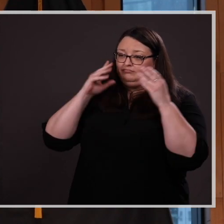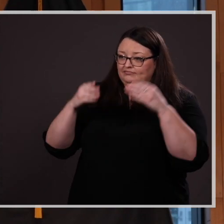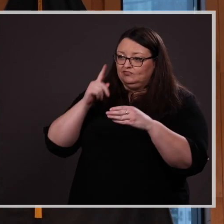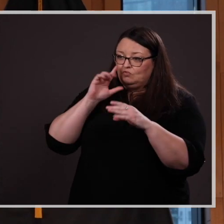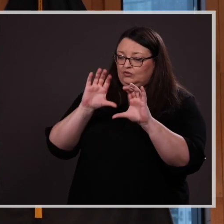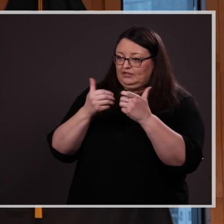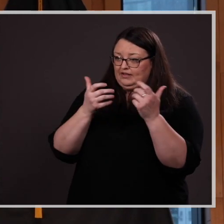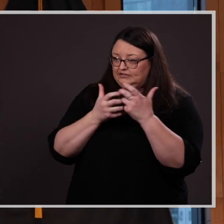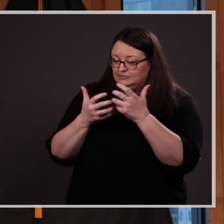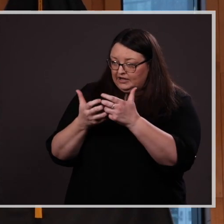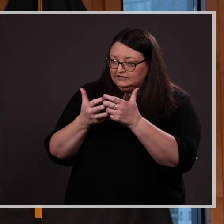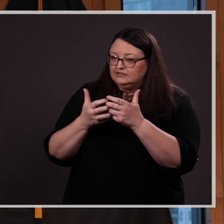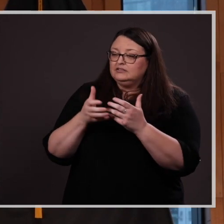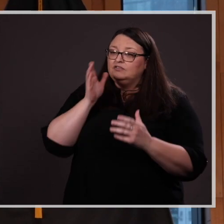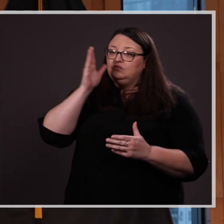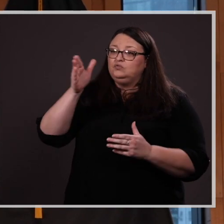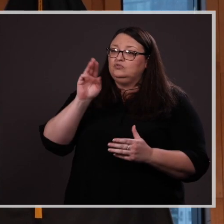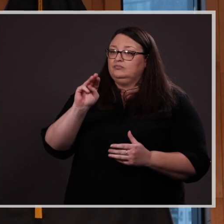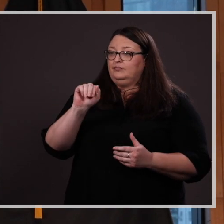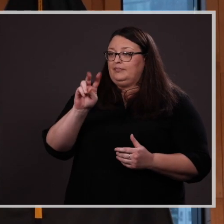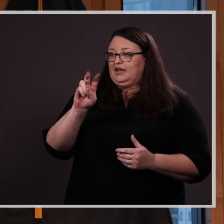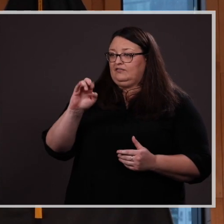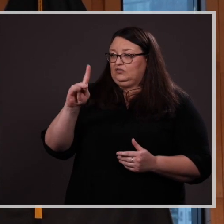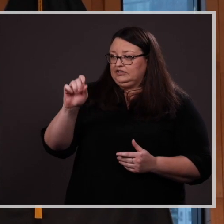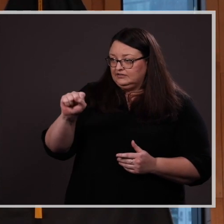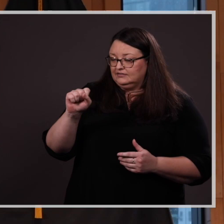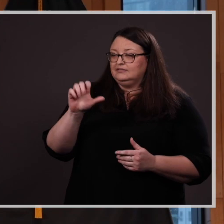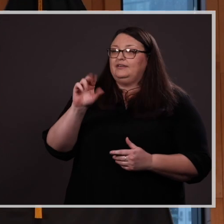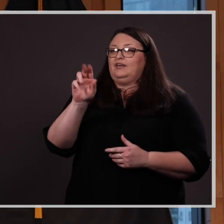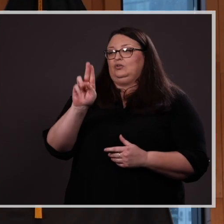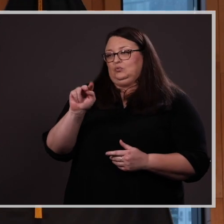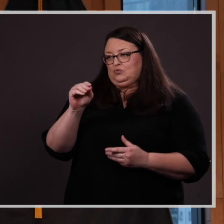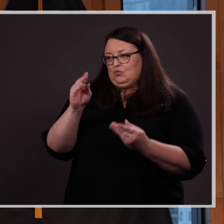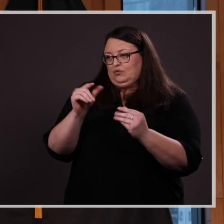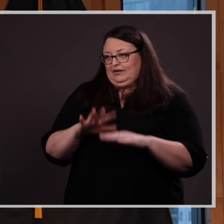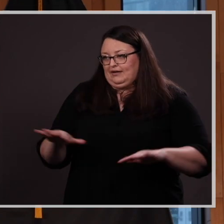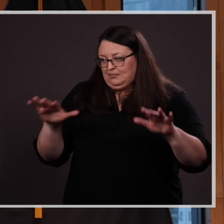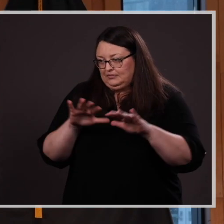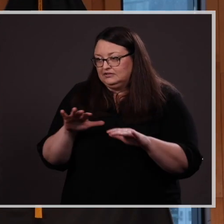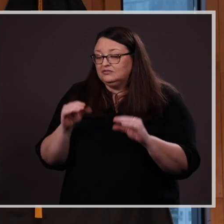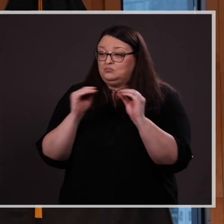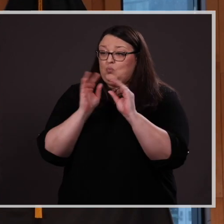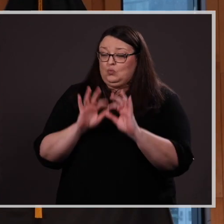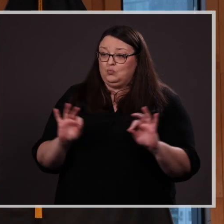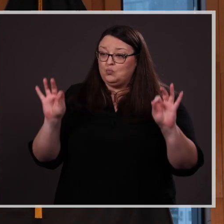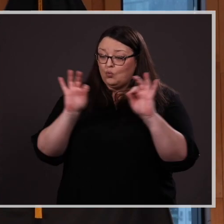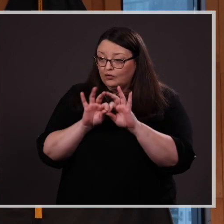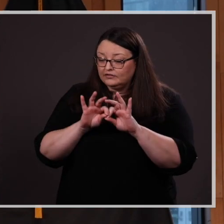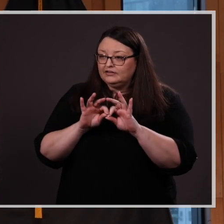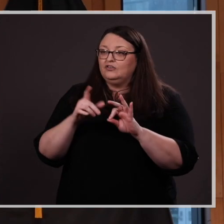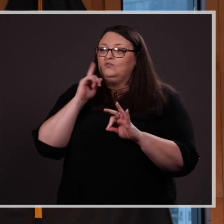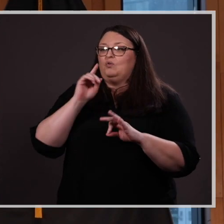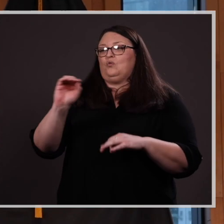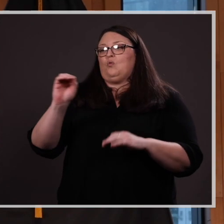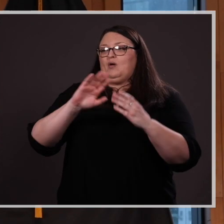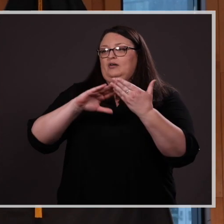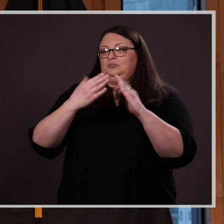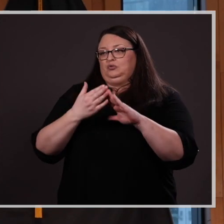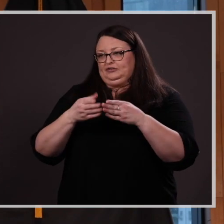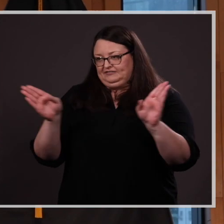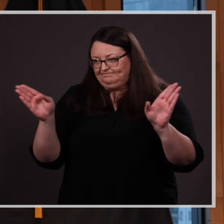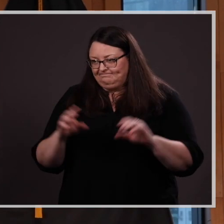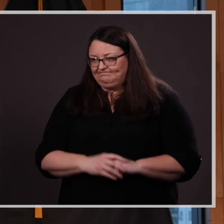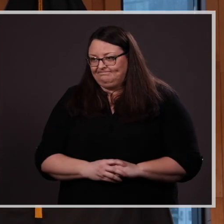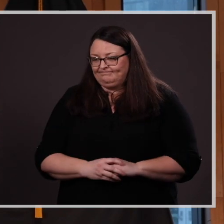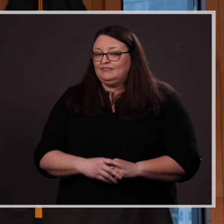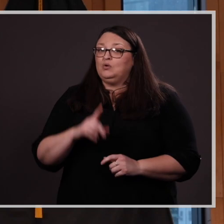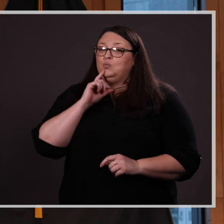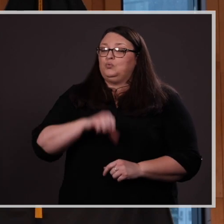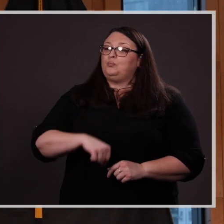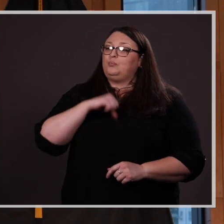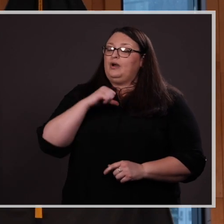classmates, future Mavericks, UNO campus, and the Omaha Community. We are proud to present